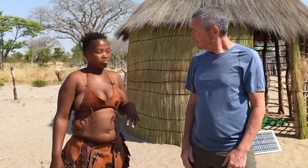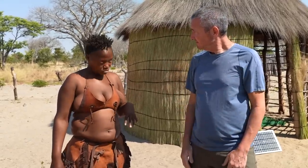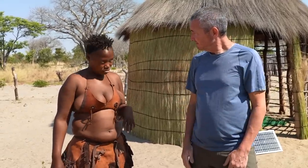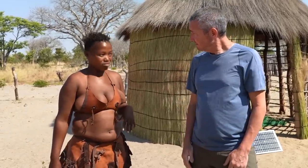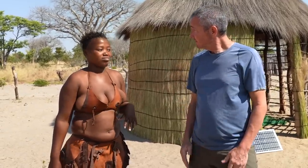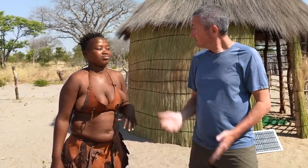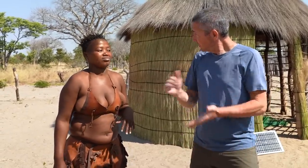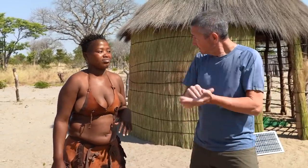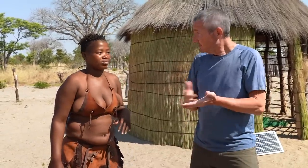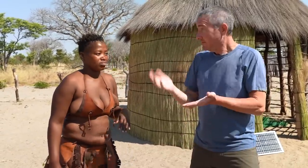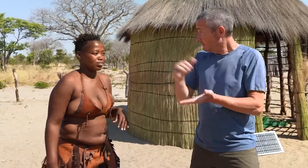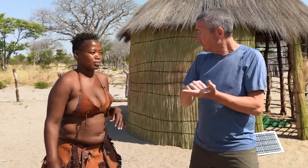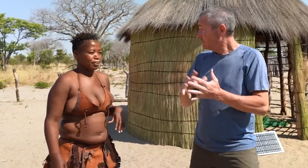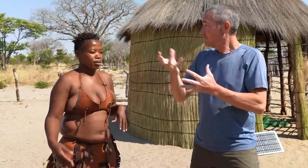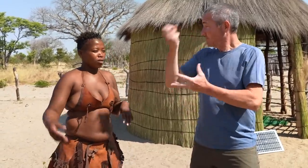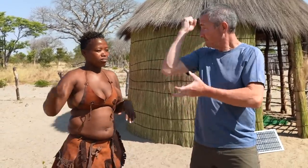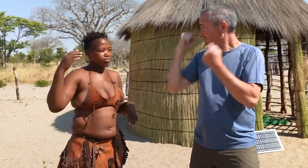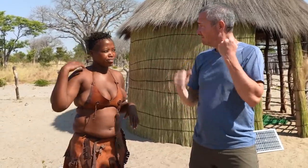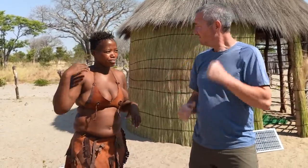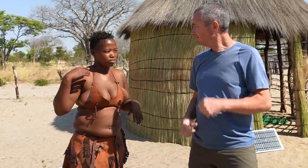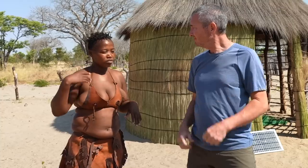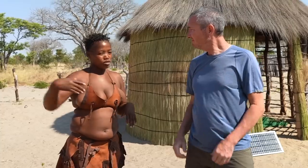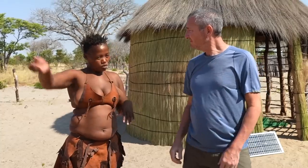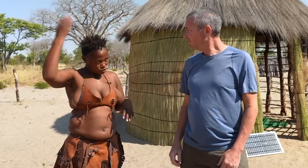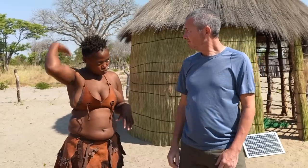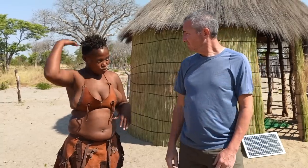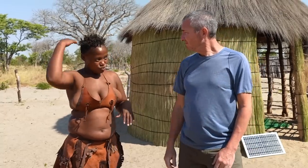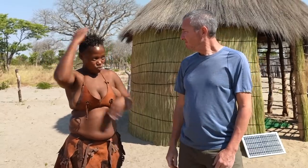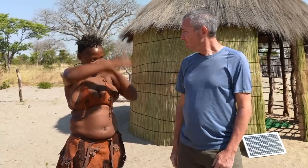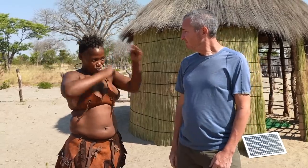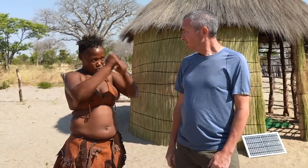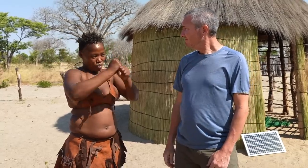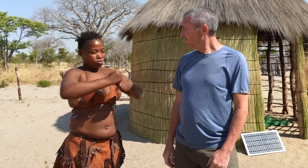Yes. So you continue to rebuild? After some time,